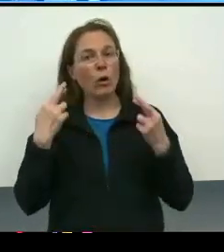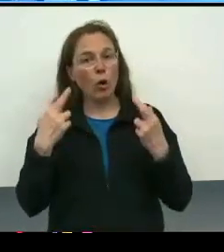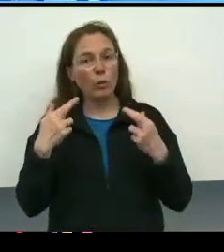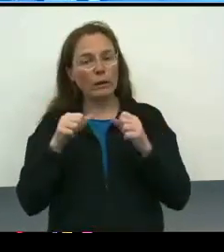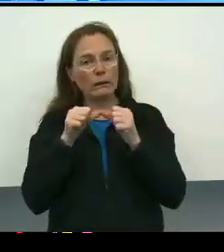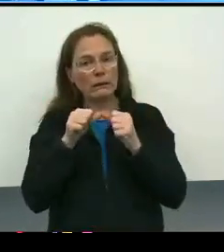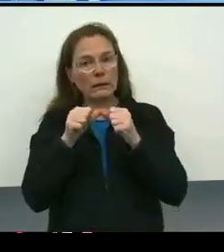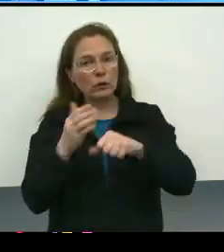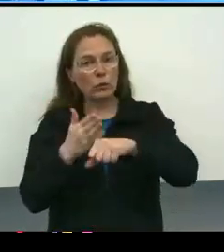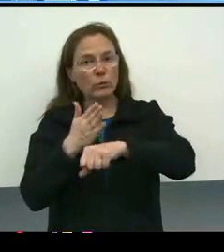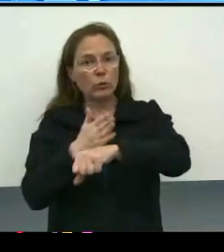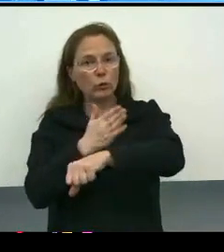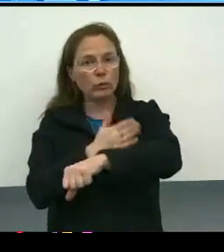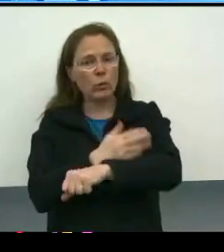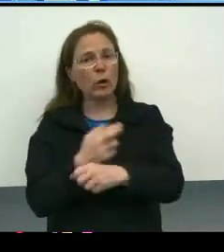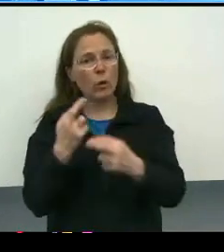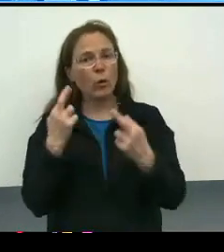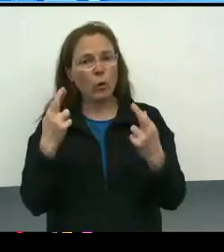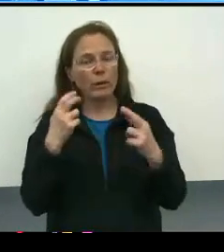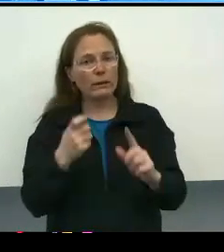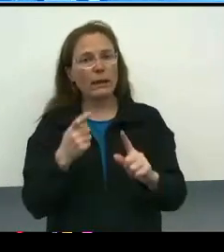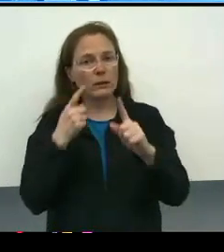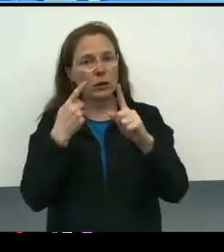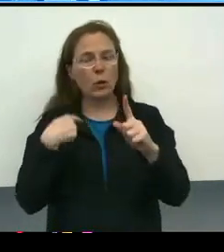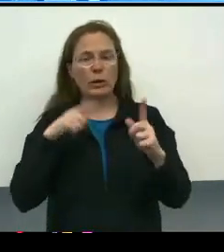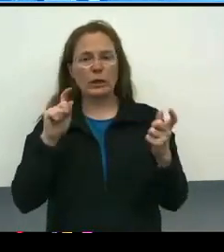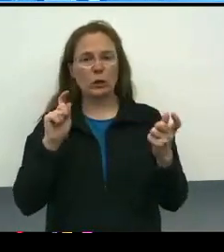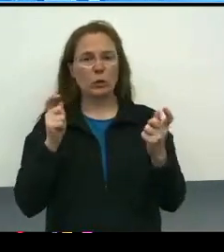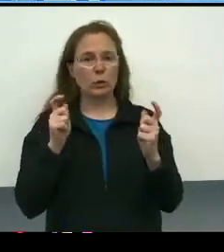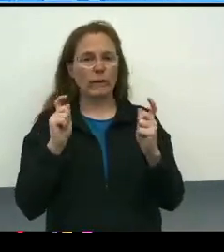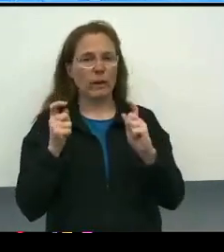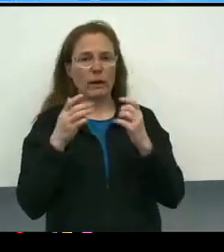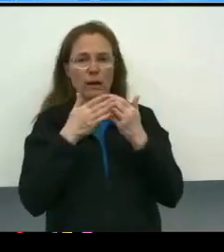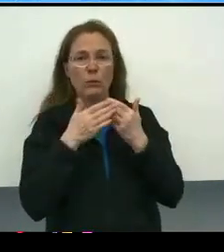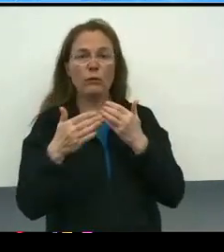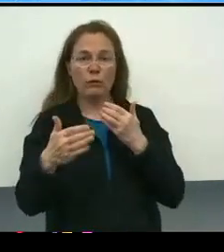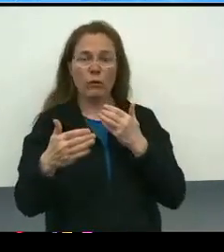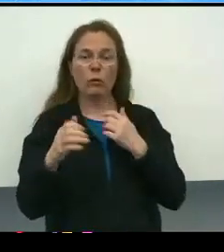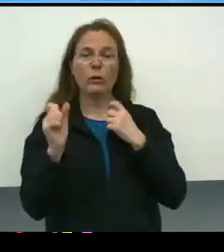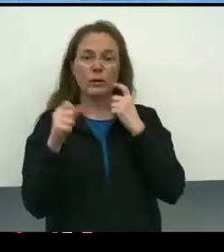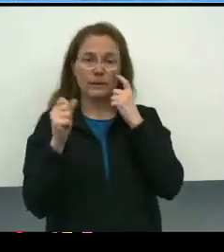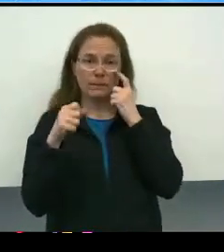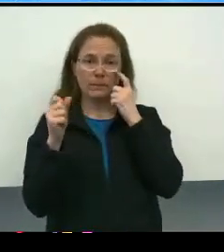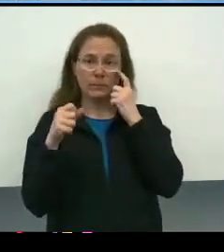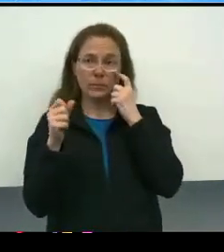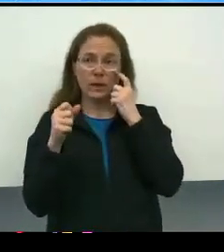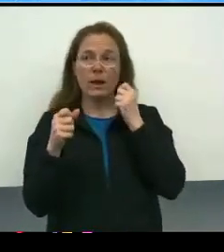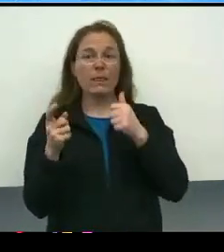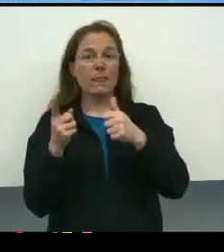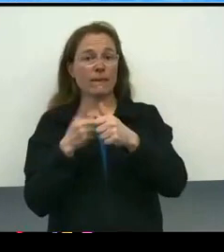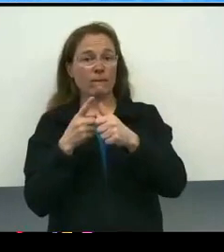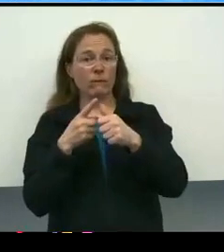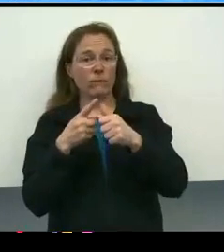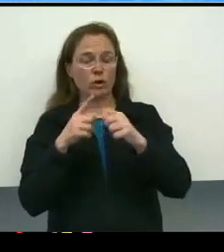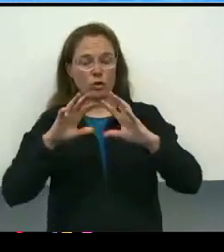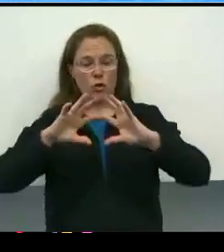So we will, I know, need to refine as we move forward. So our first sort of group that we hope